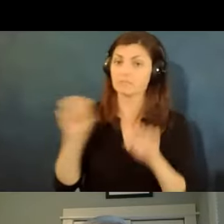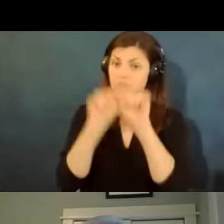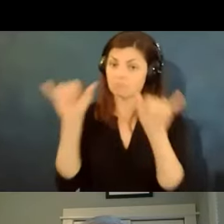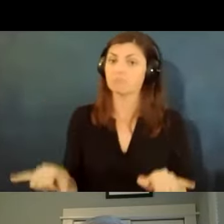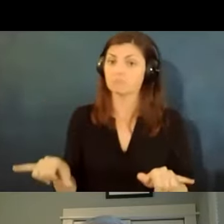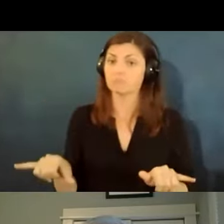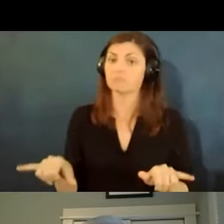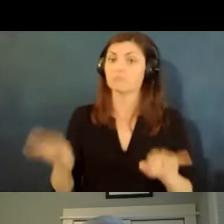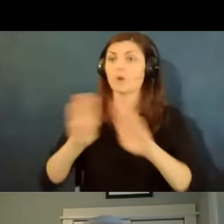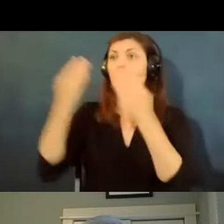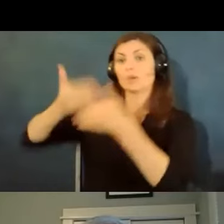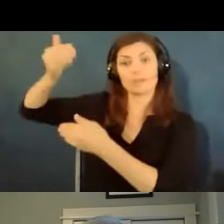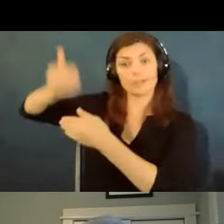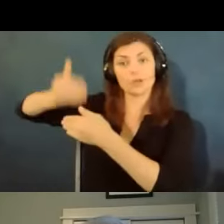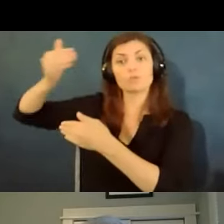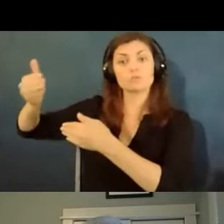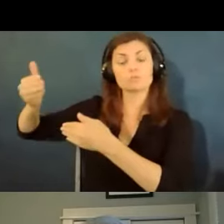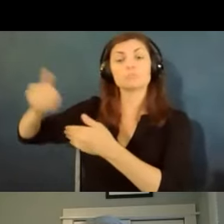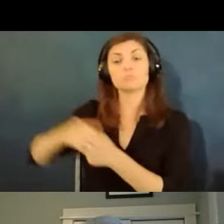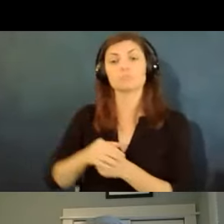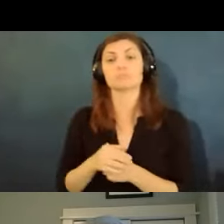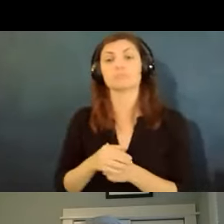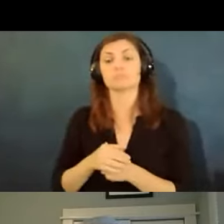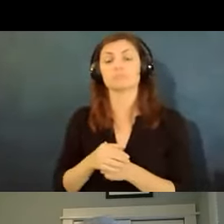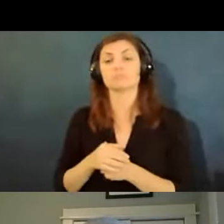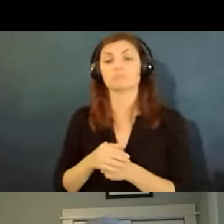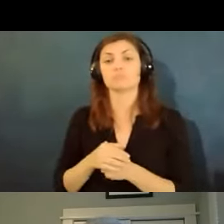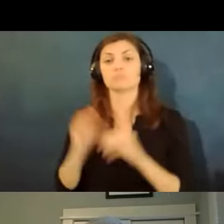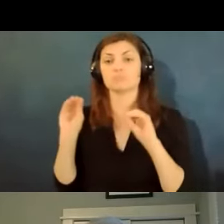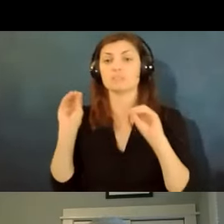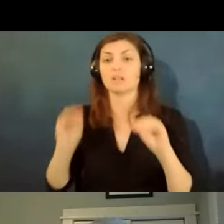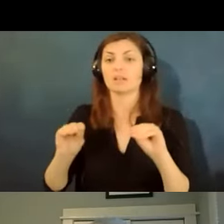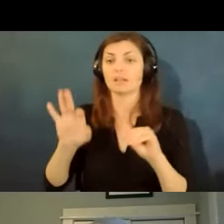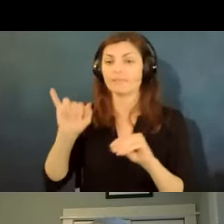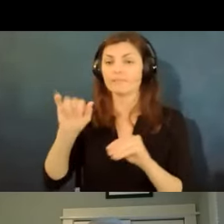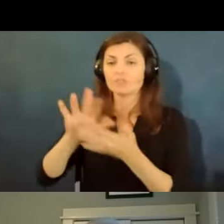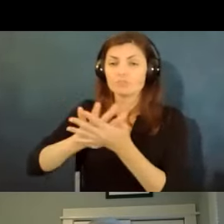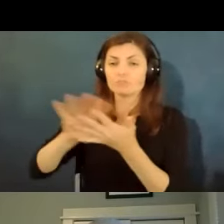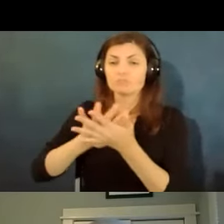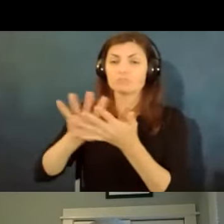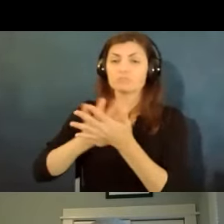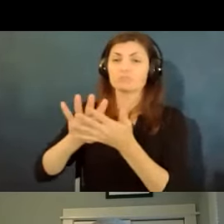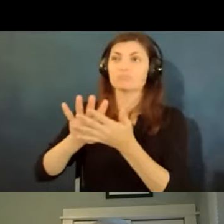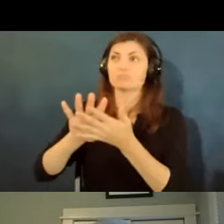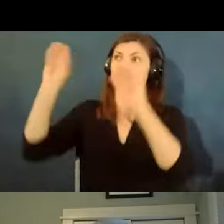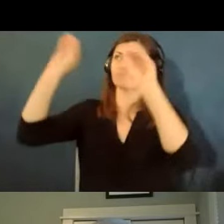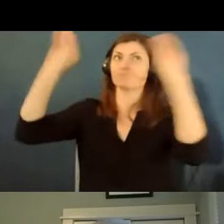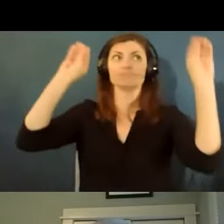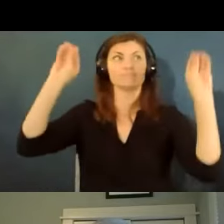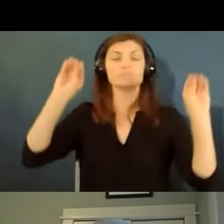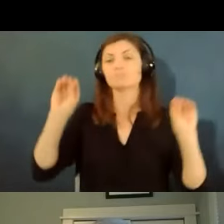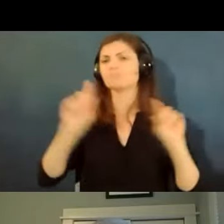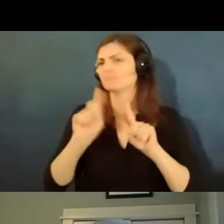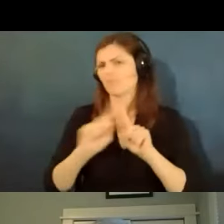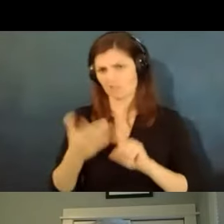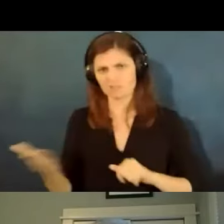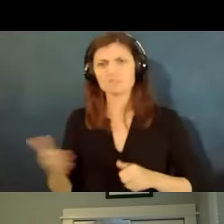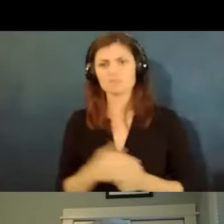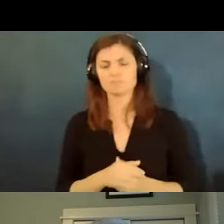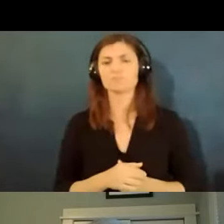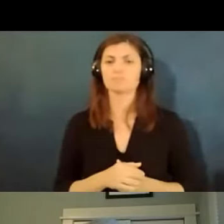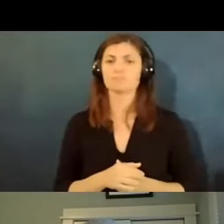opening windows um installing filtration devices lots of things so um so i mentioned you know i had